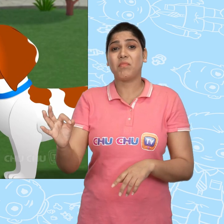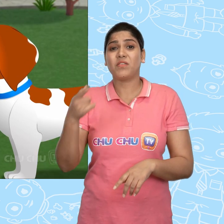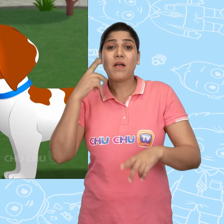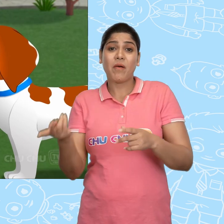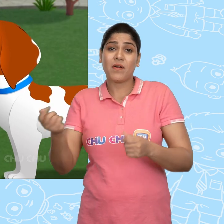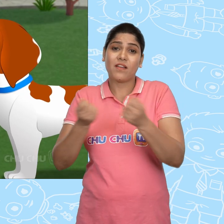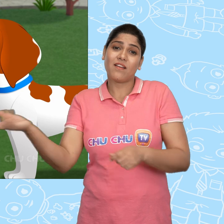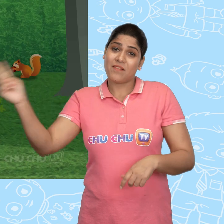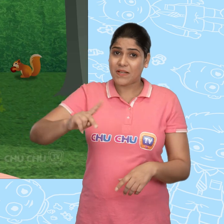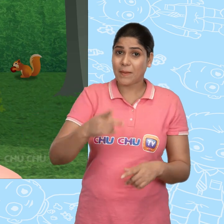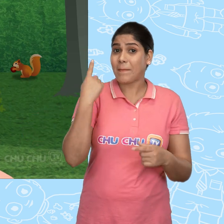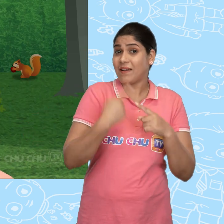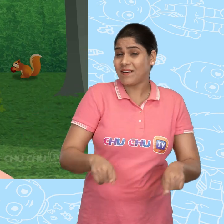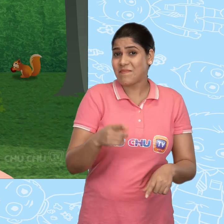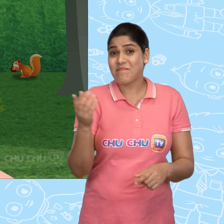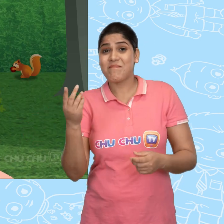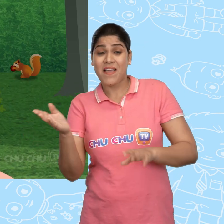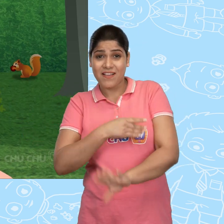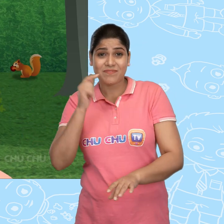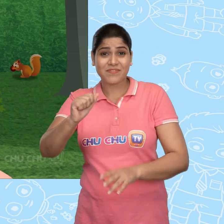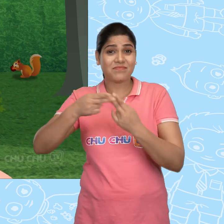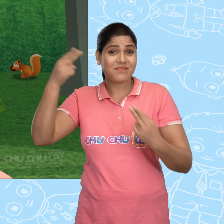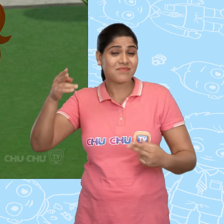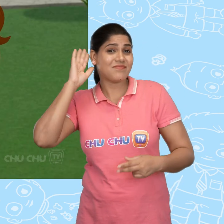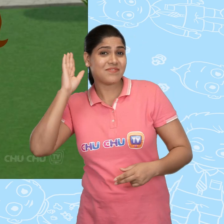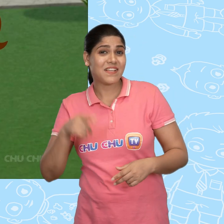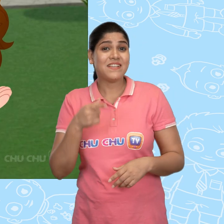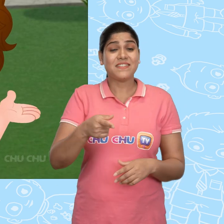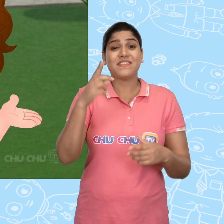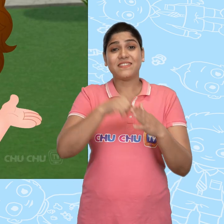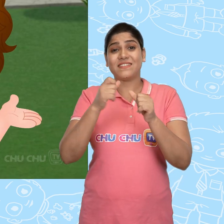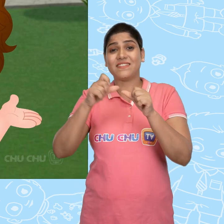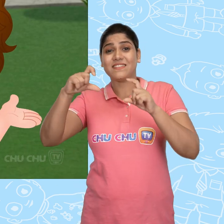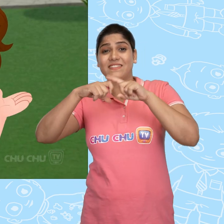We'll surely get your car back. But first let me tell you the story